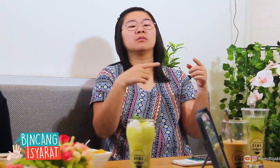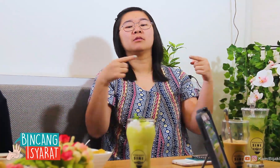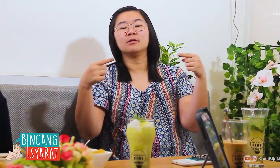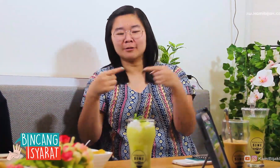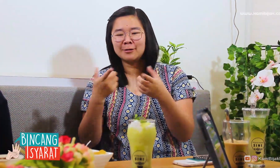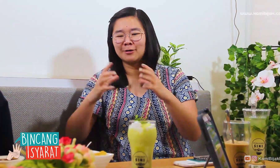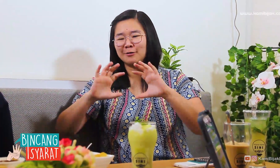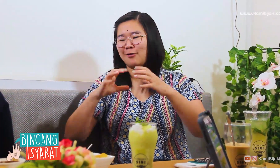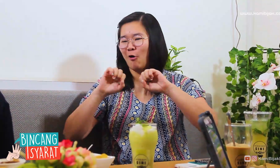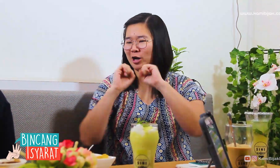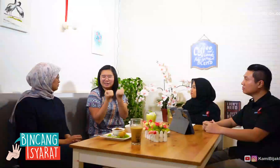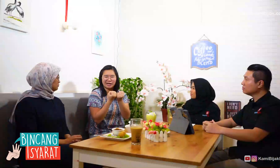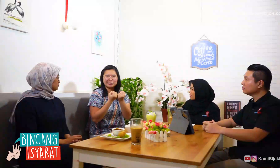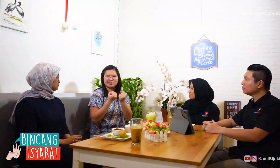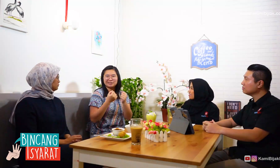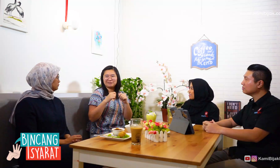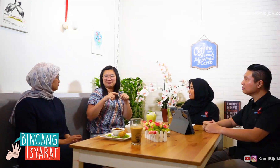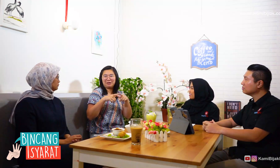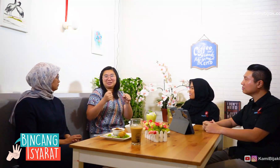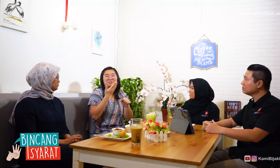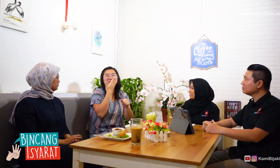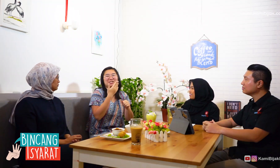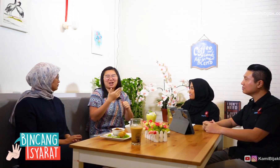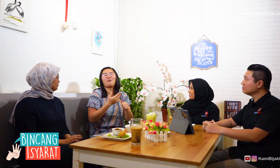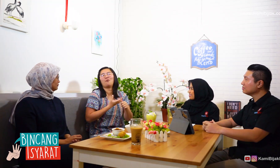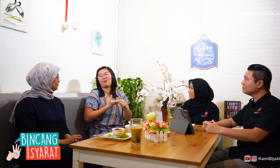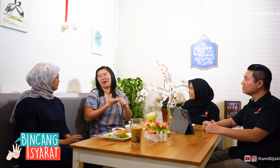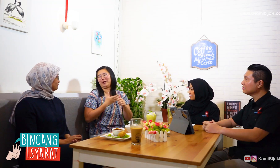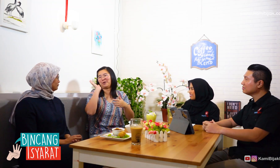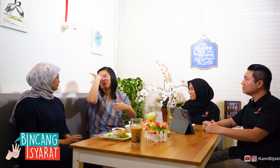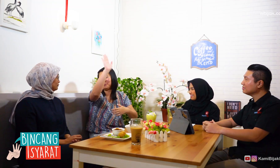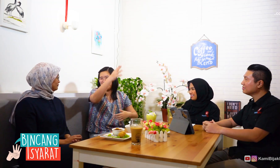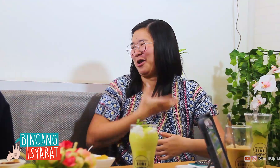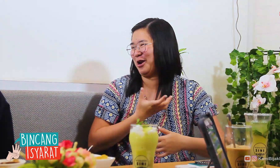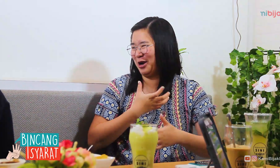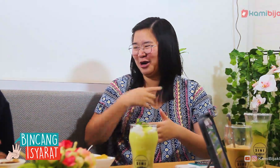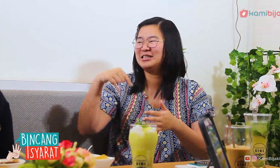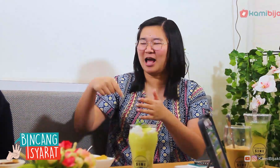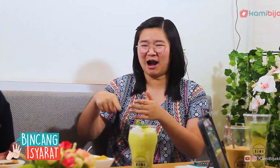Then associated with build sign language linguistic organizations, Wow, we hope that happen in the future